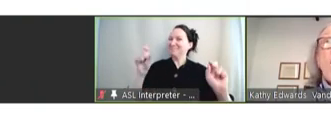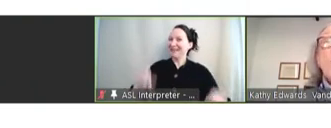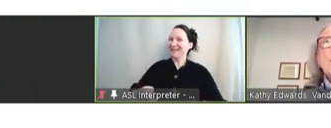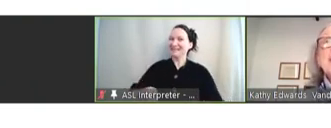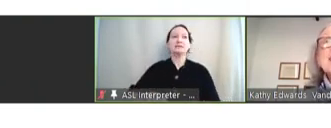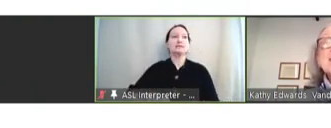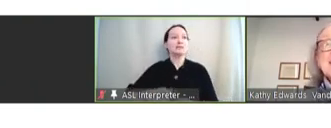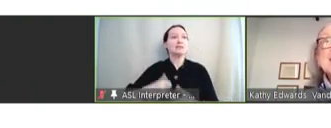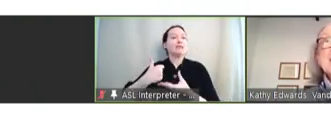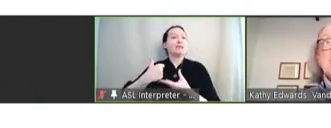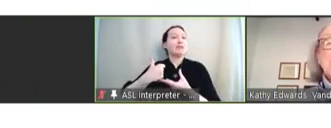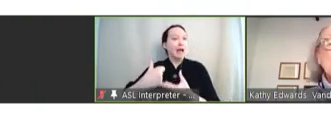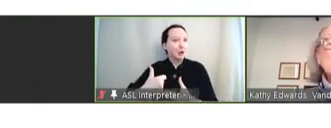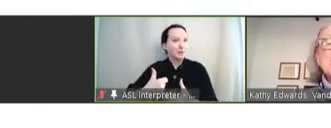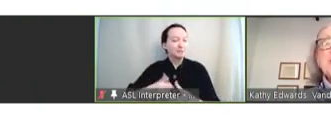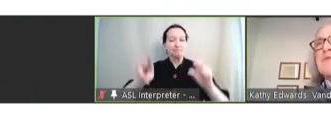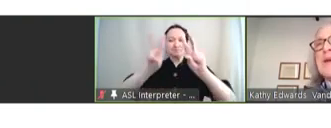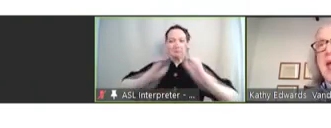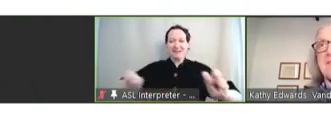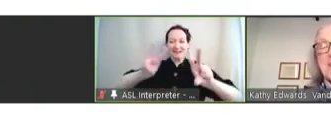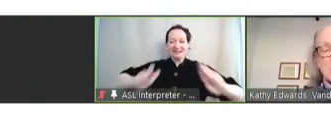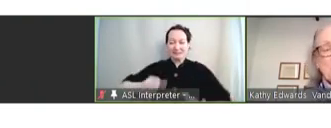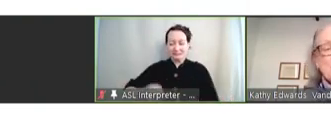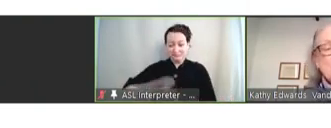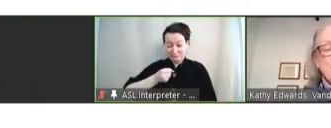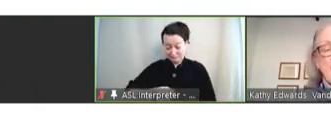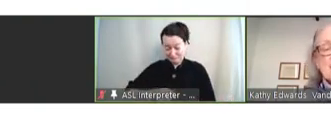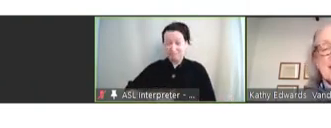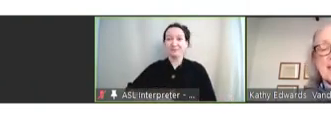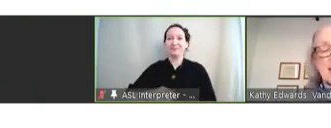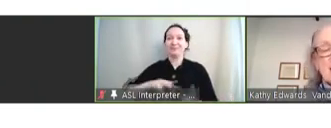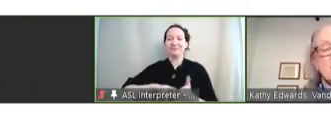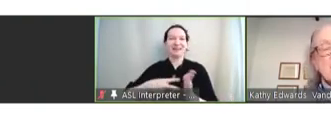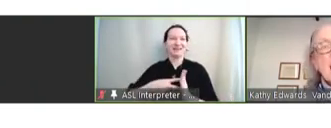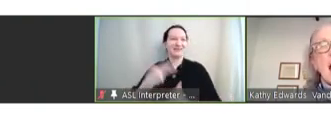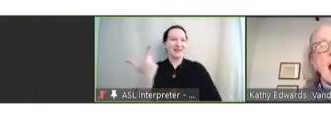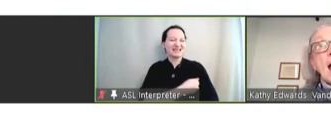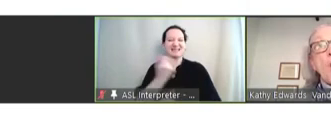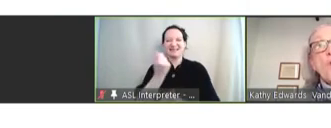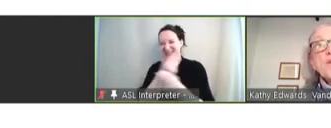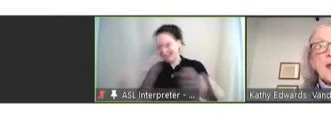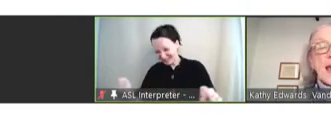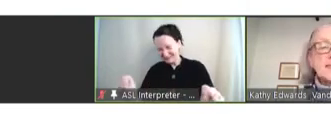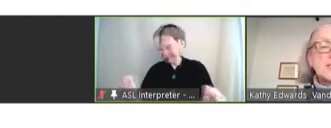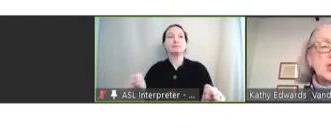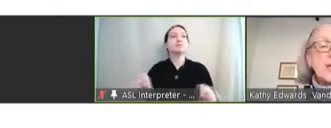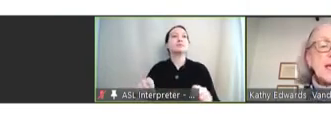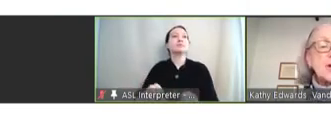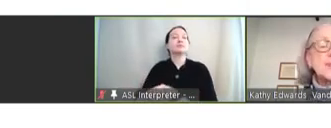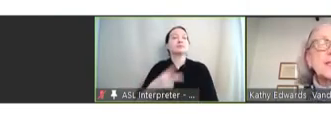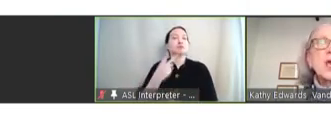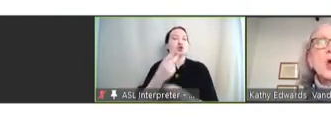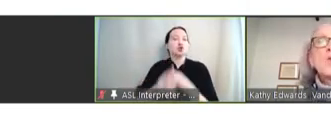help in assessing the punch that we have in terms of the vaccine safety over the last two years.